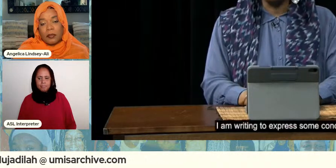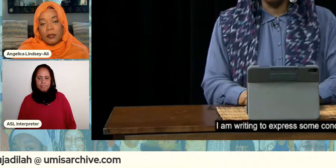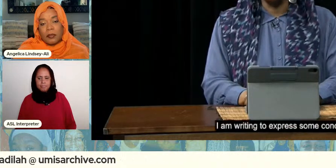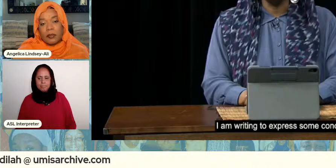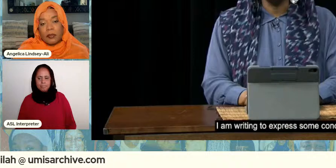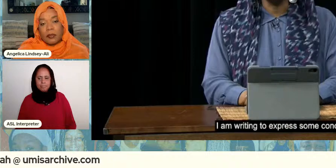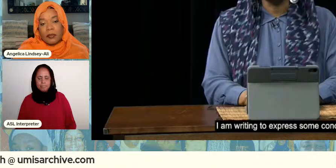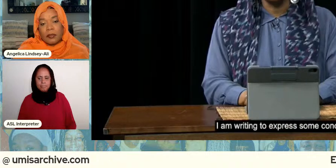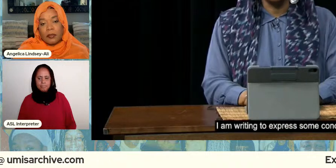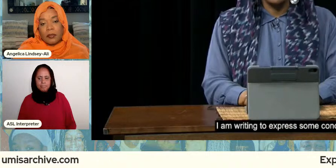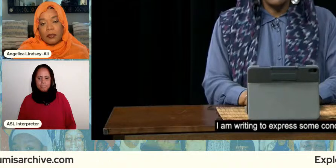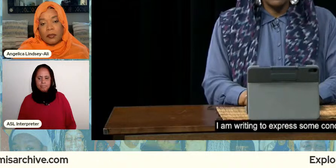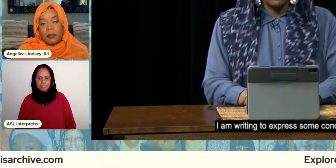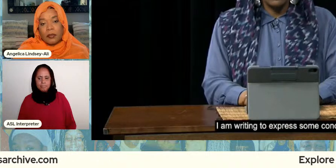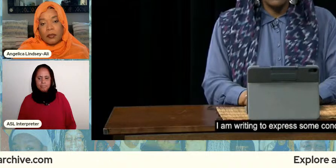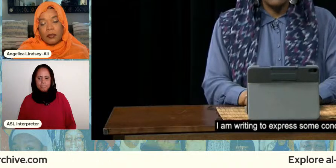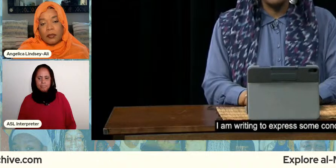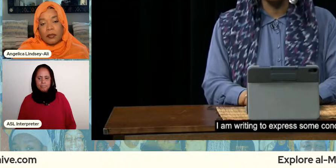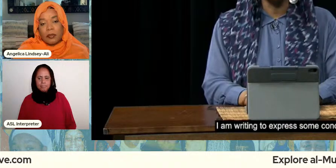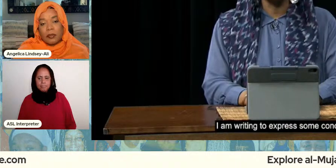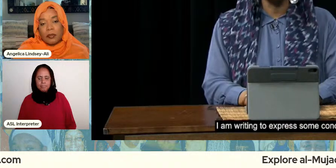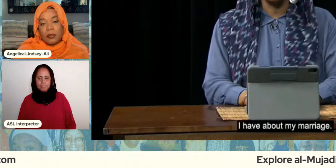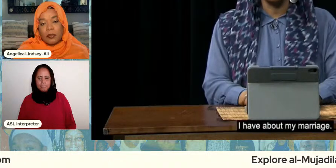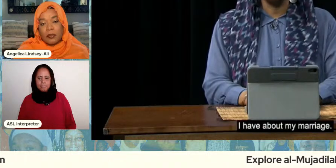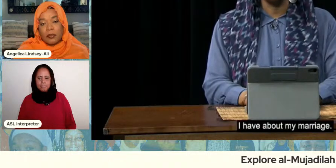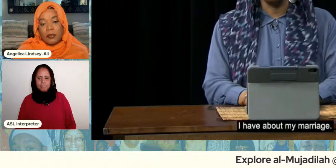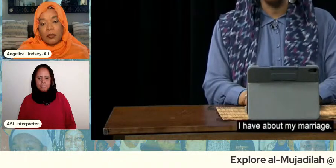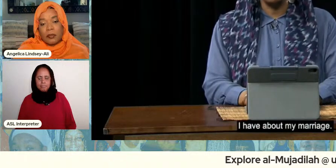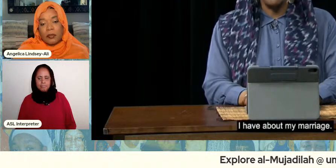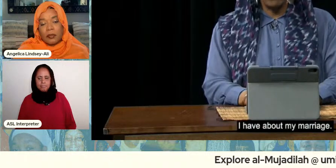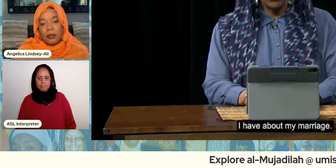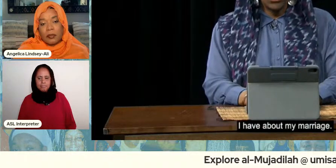i'm writing to express some concerns i have about my marriage